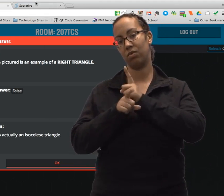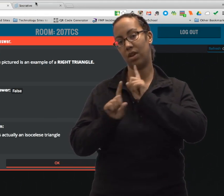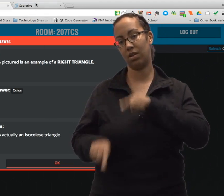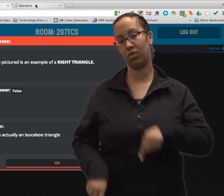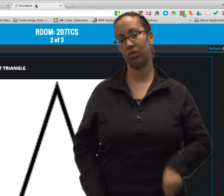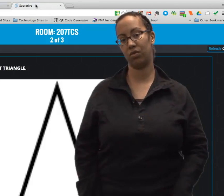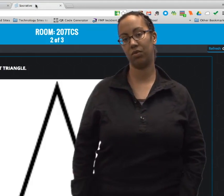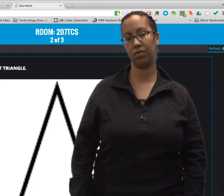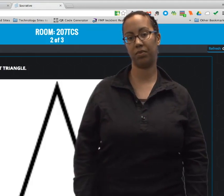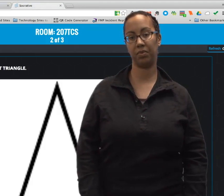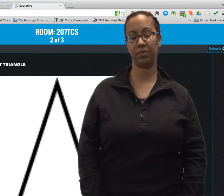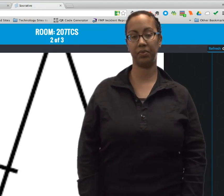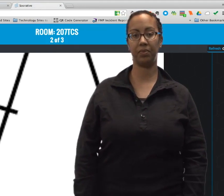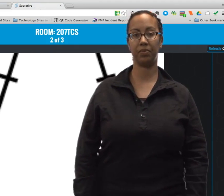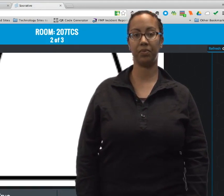And then a second student got the right answer.